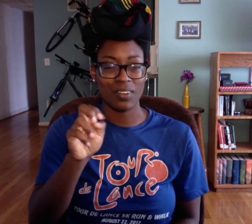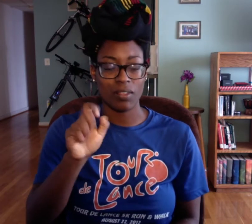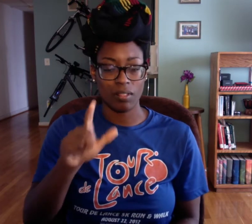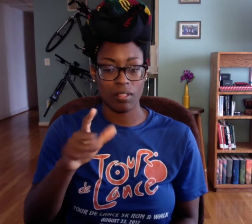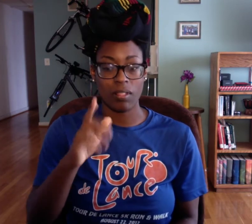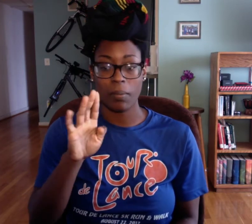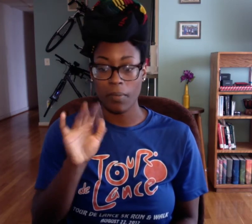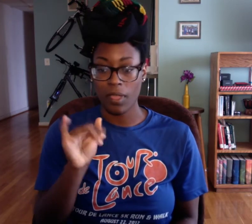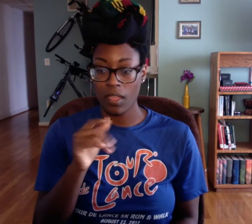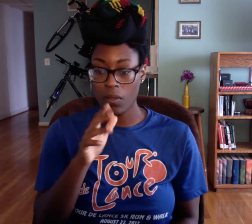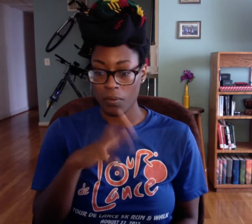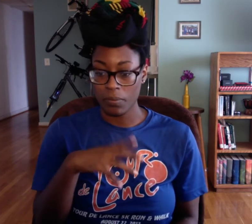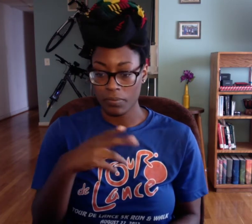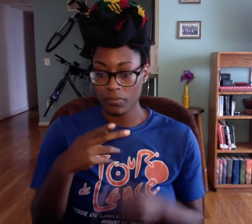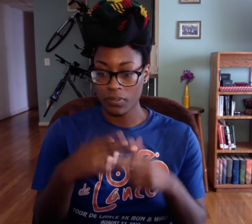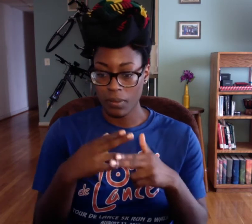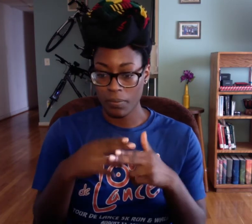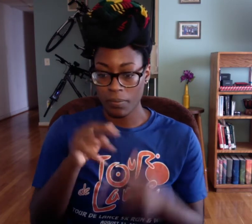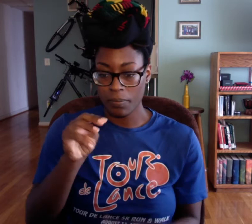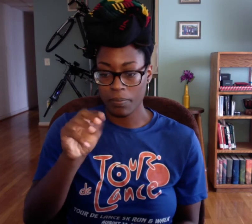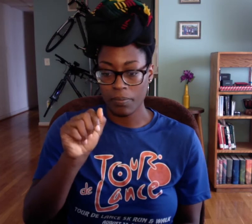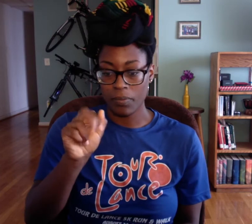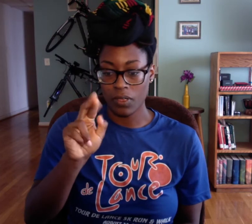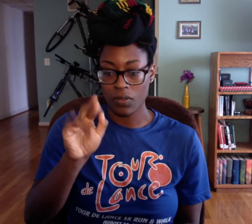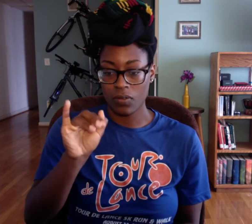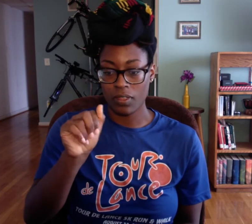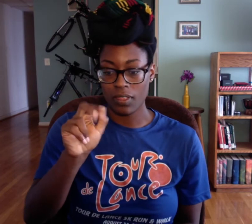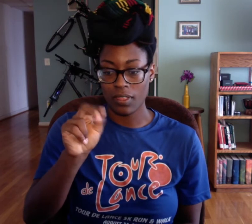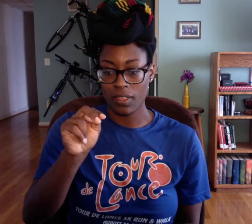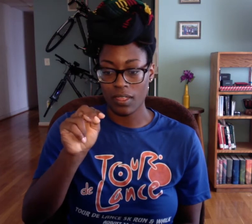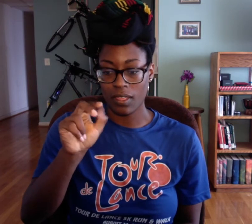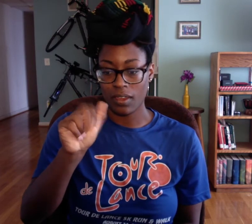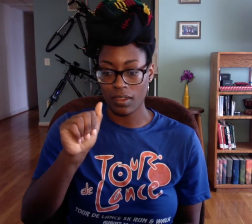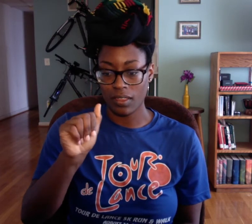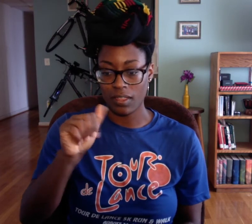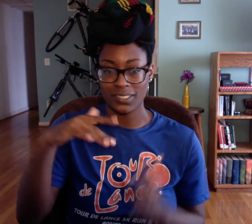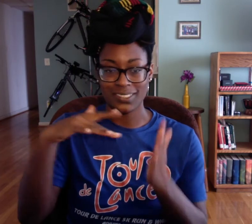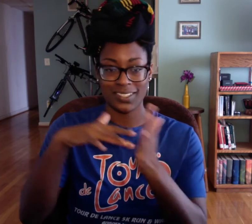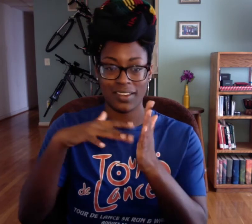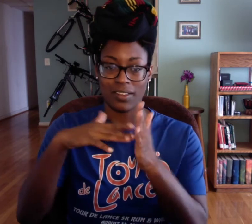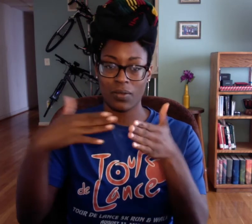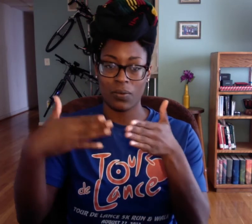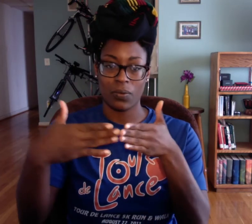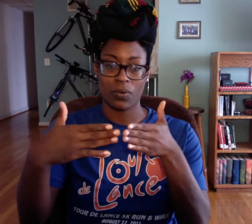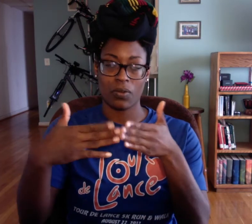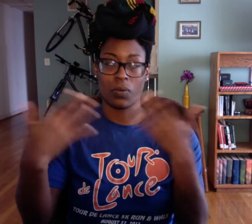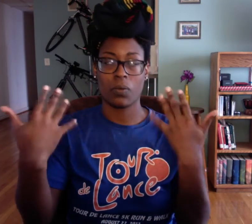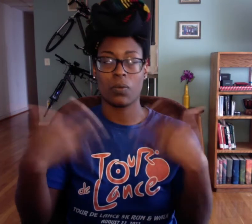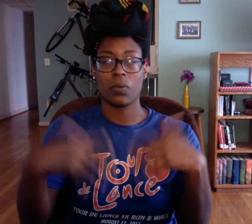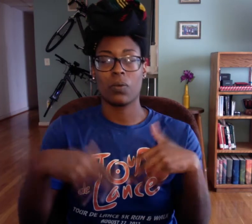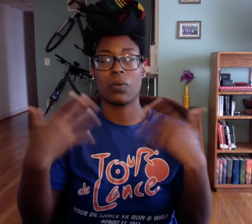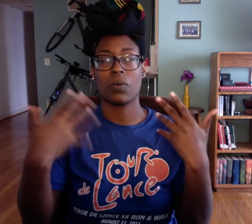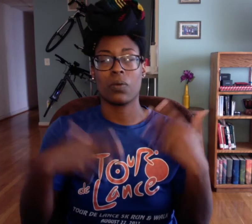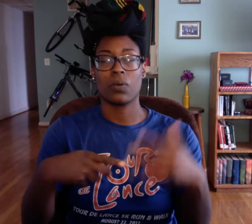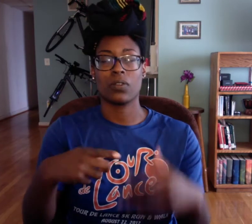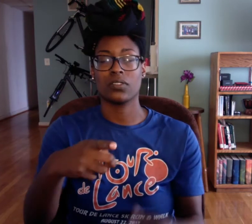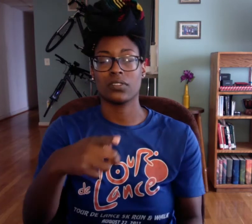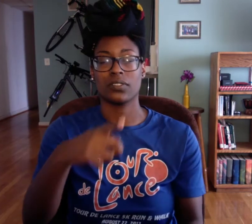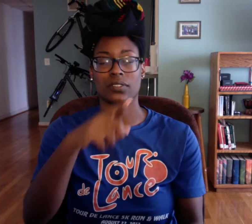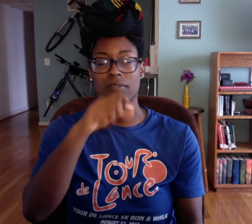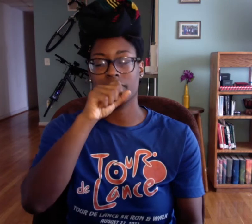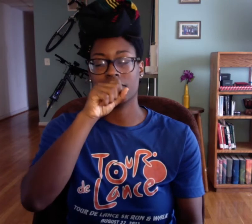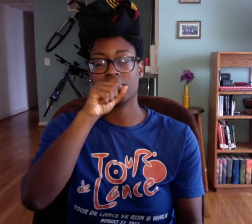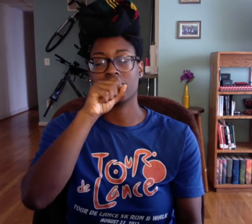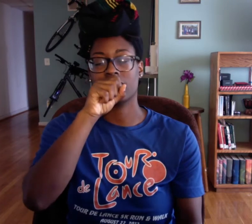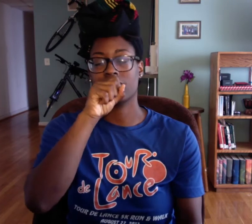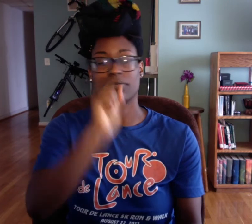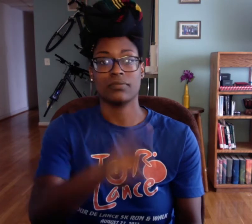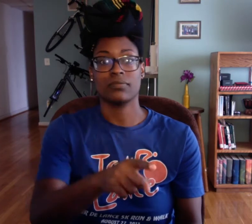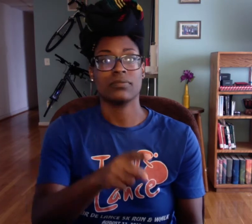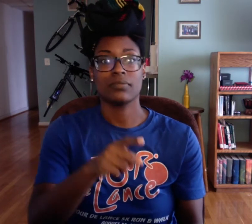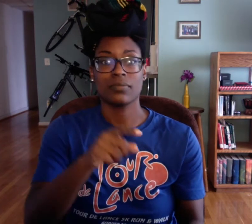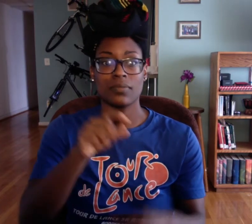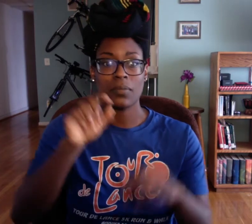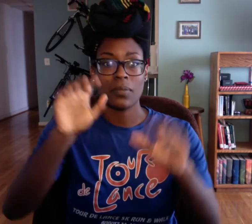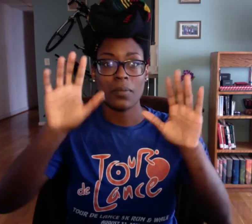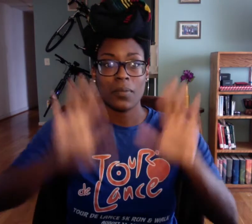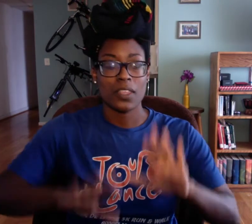And it's by a woman named--It's called Mariana's Study Corner and OMG she's--I freakin love